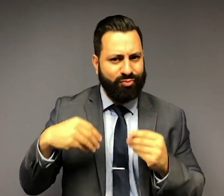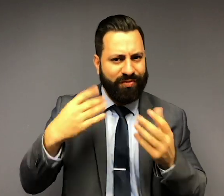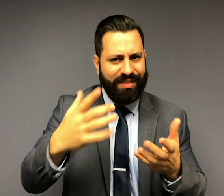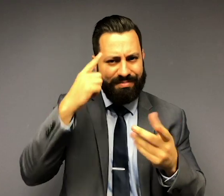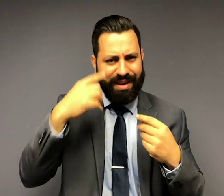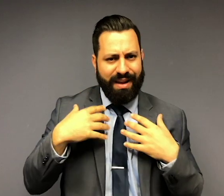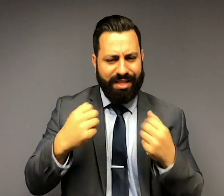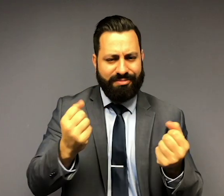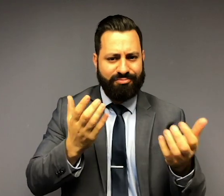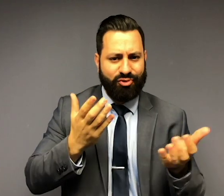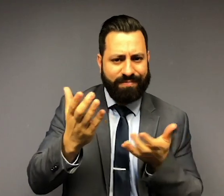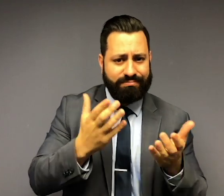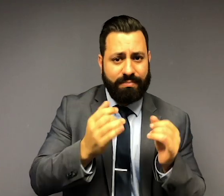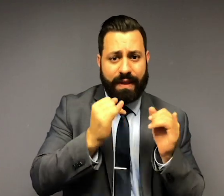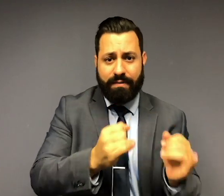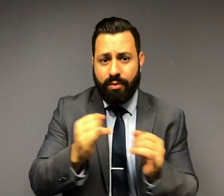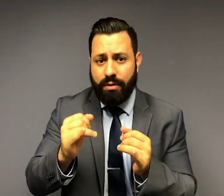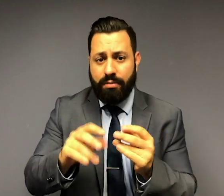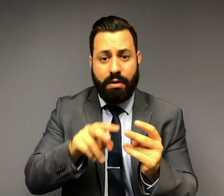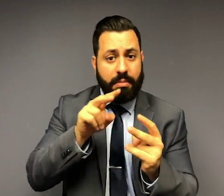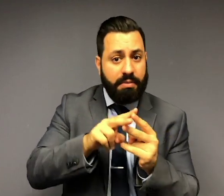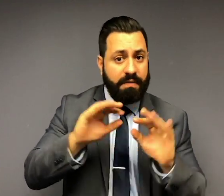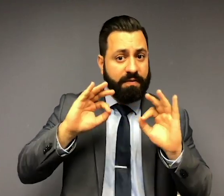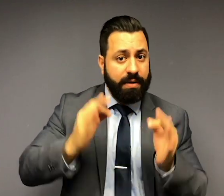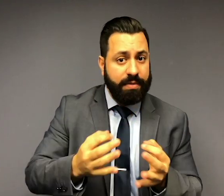mental health services to individuals, couples, and families.